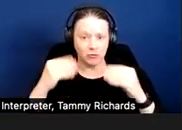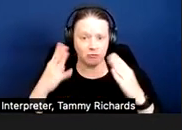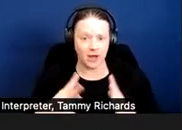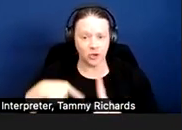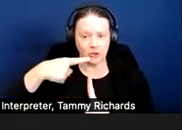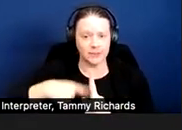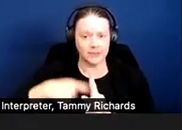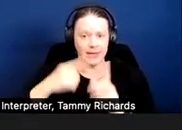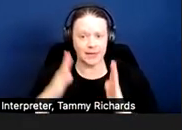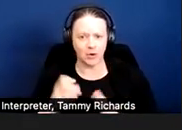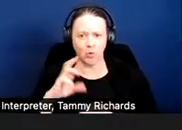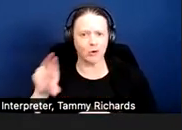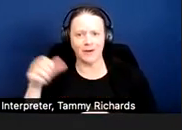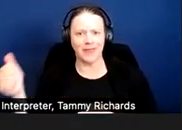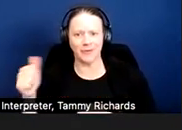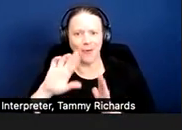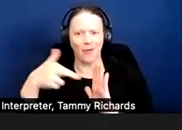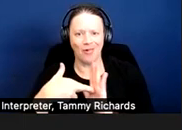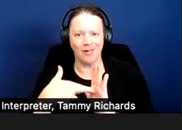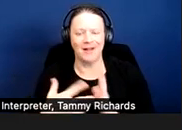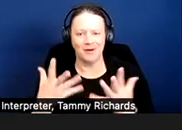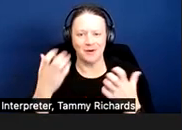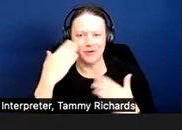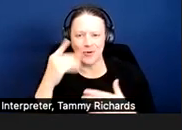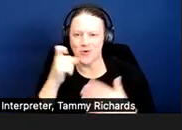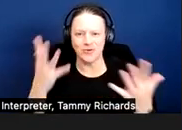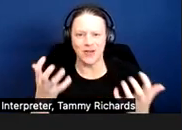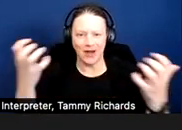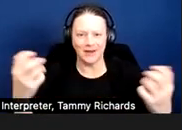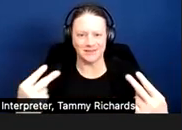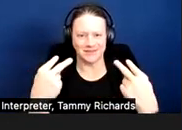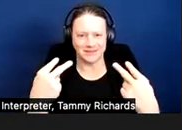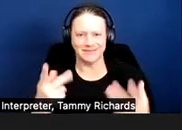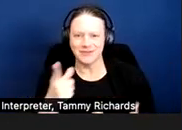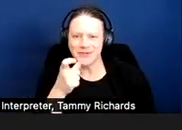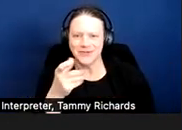Because I would love to know who is in the audience. [Pause].